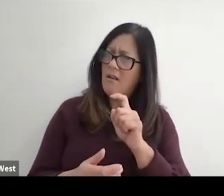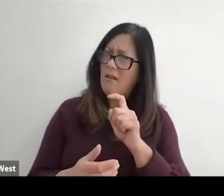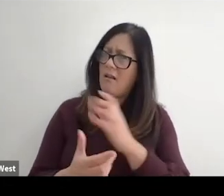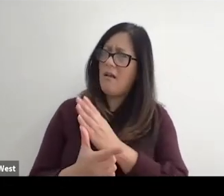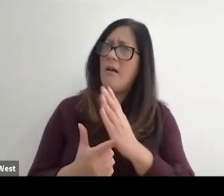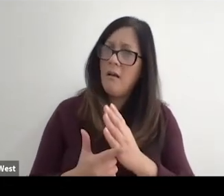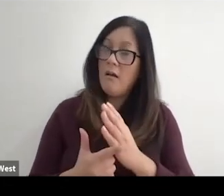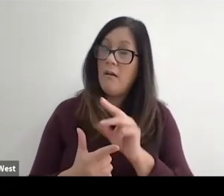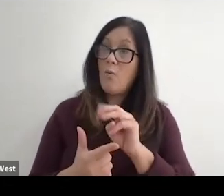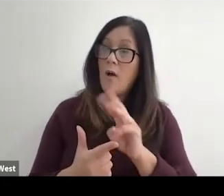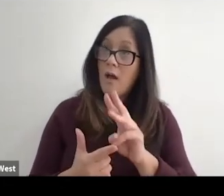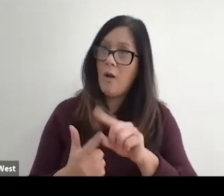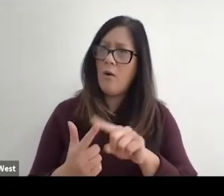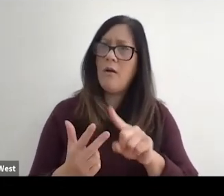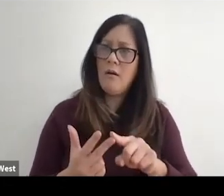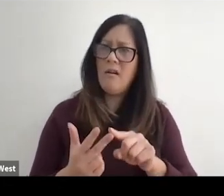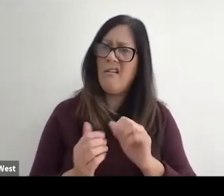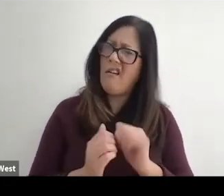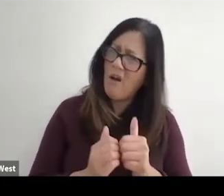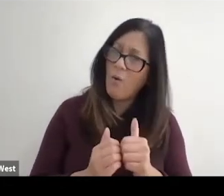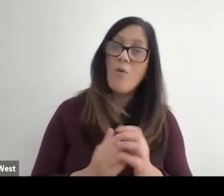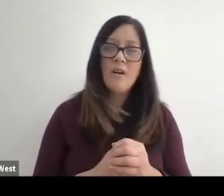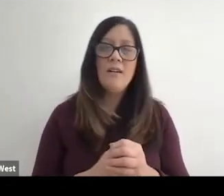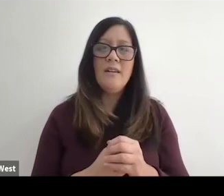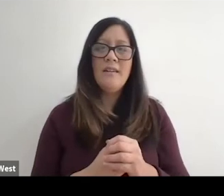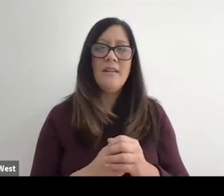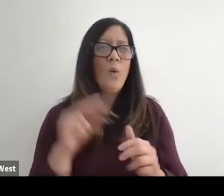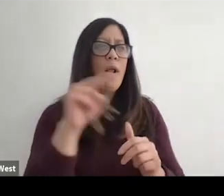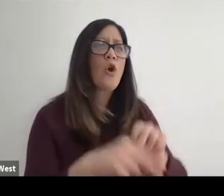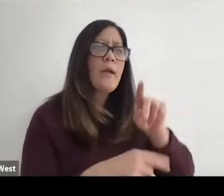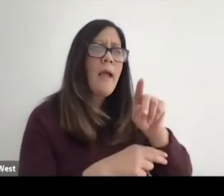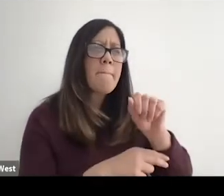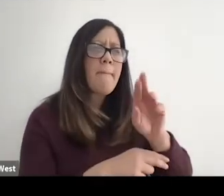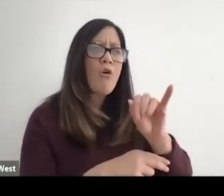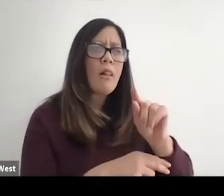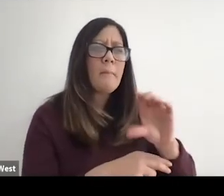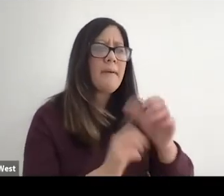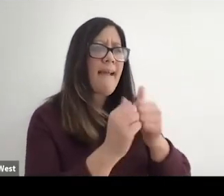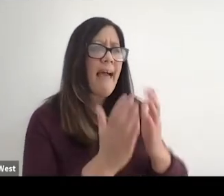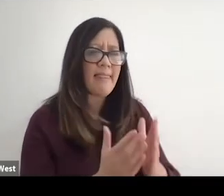Now how? We often will look at the Paralympic athlete and it's in a sport and